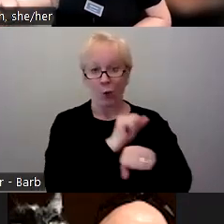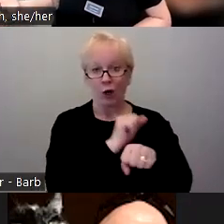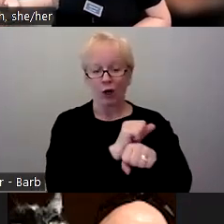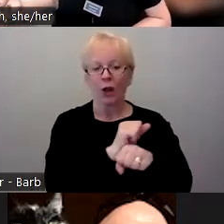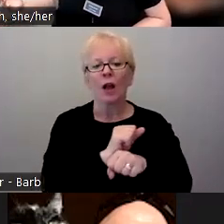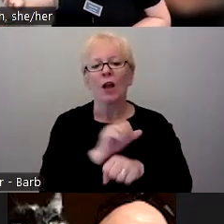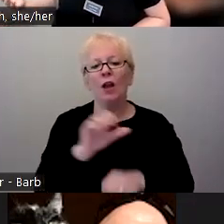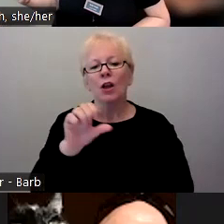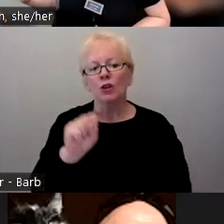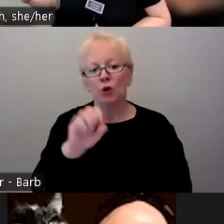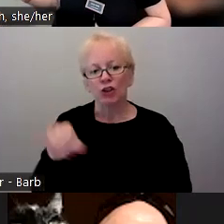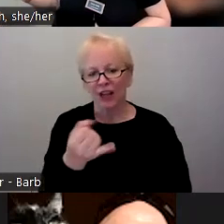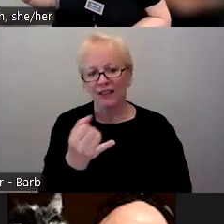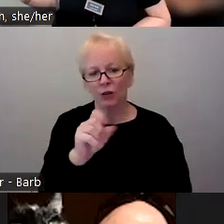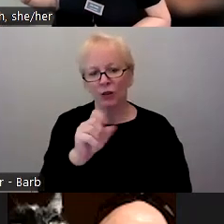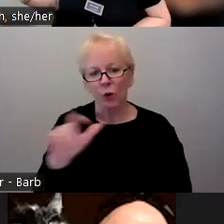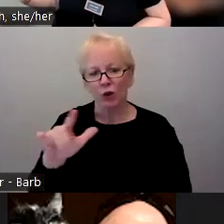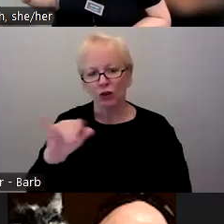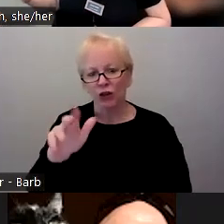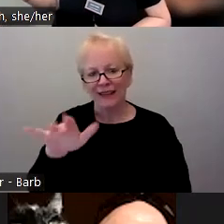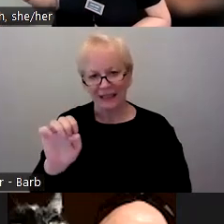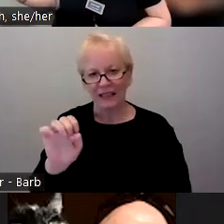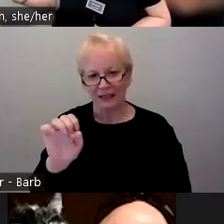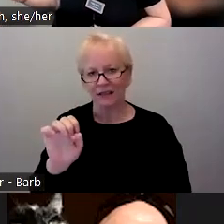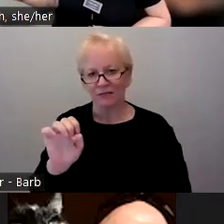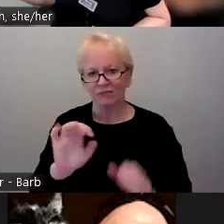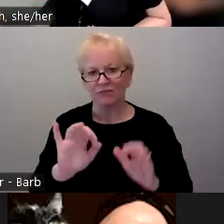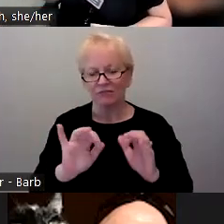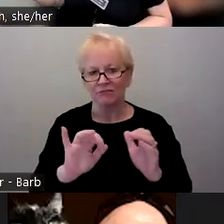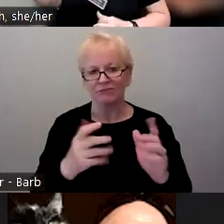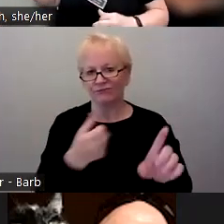implications and sort of anti-capitalist work that we're doing.